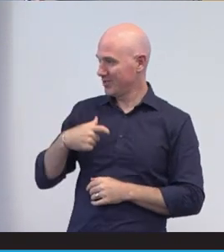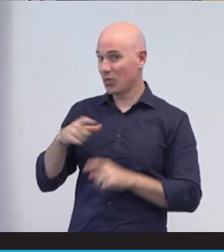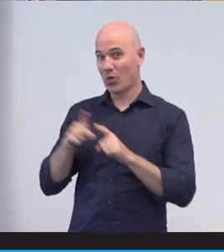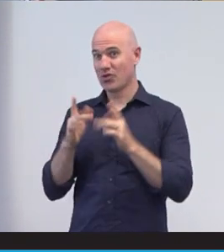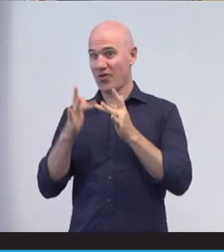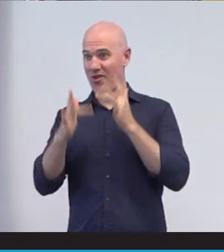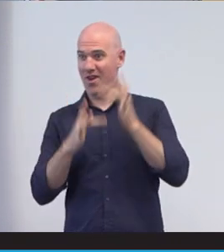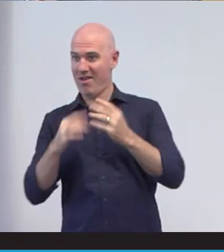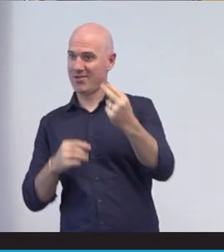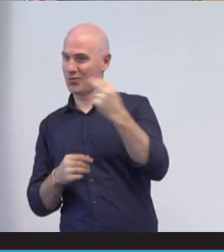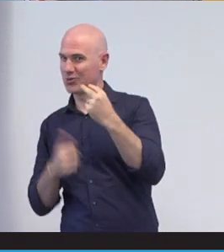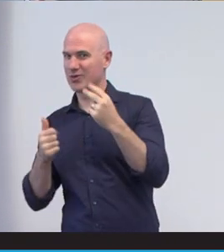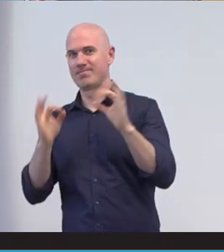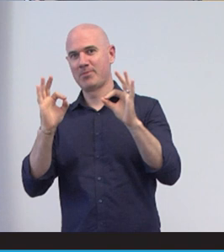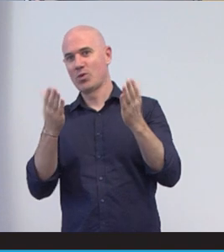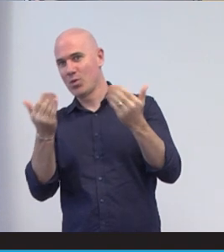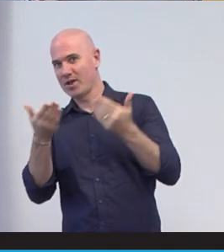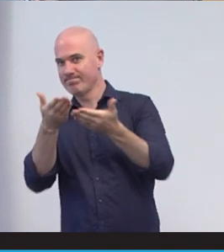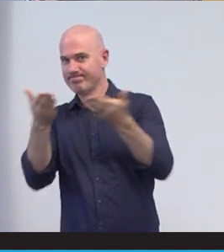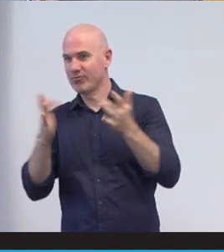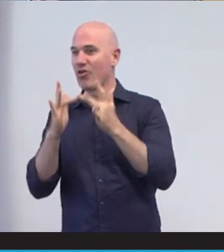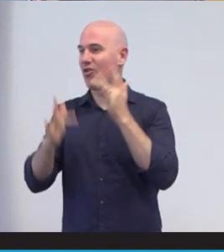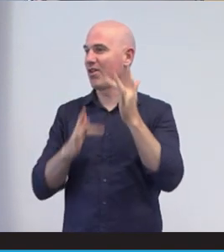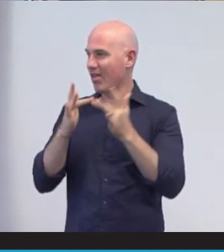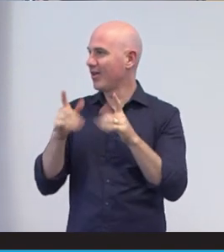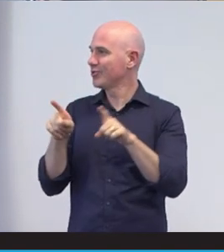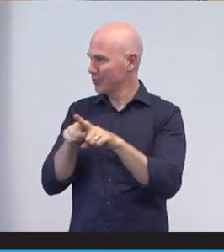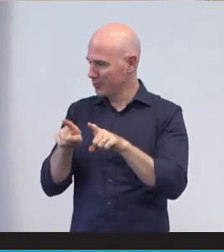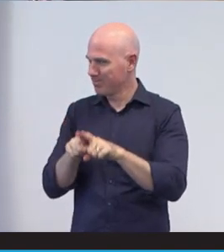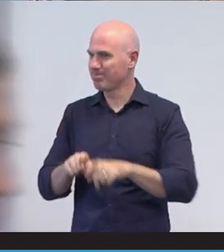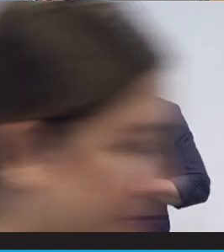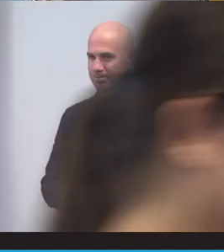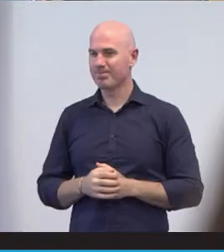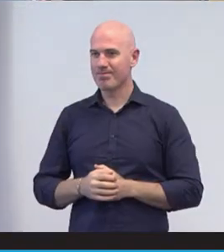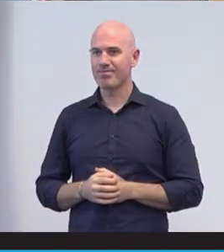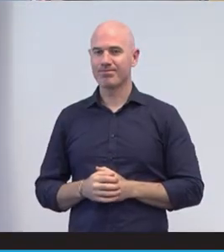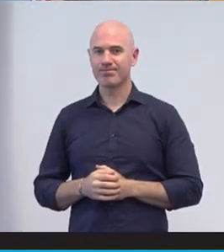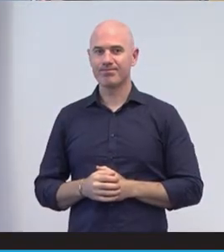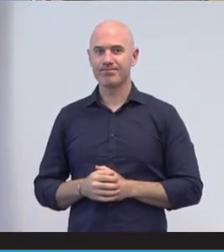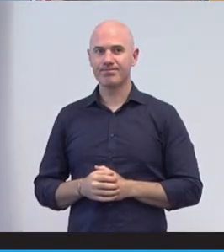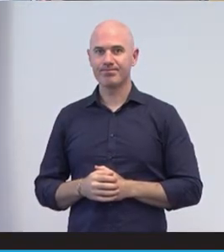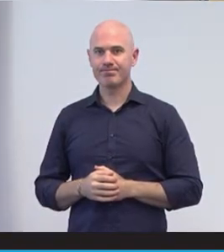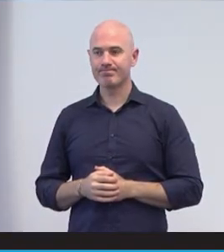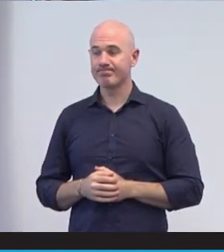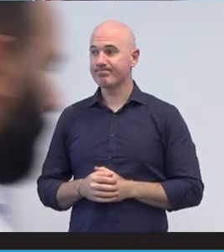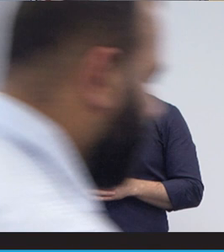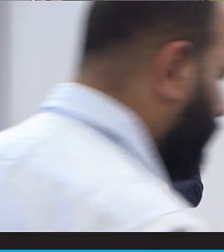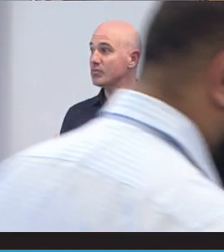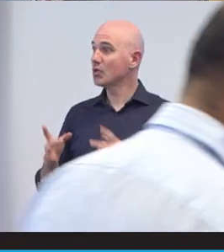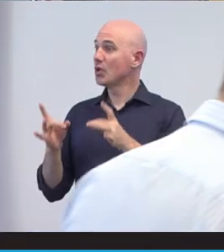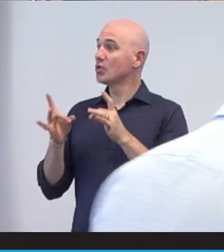So a special welcome to those people viewing the live stream. So to begin today's meeting, I'd